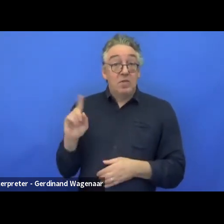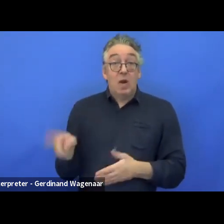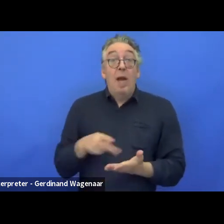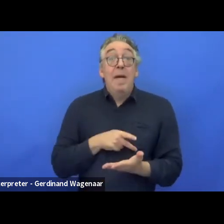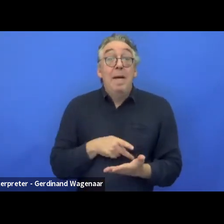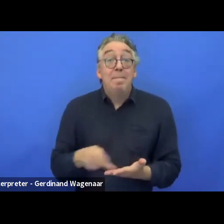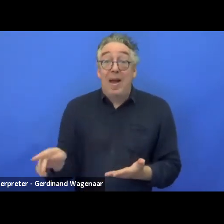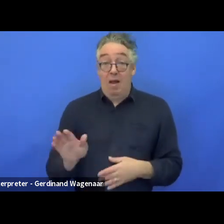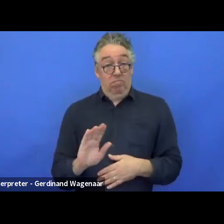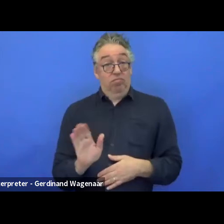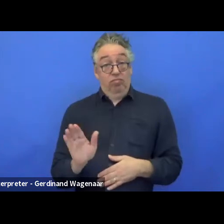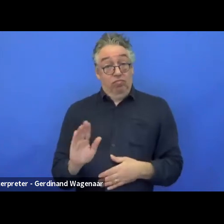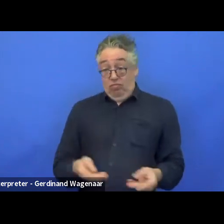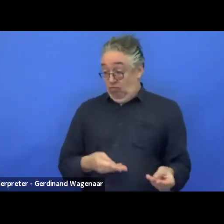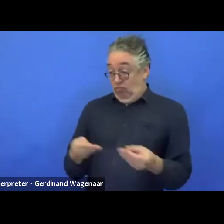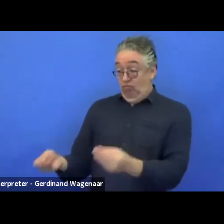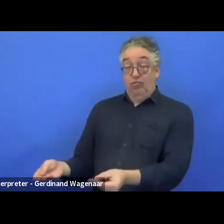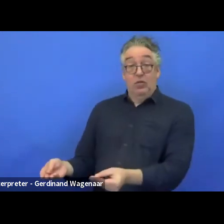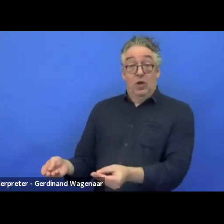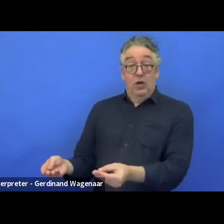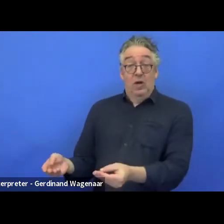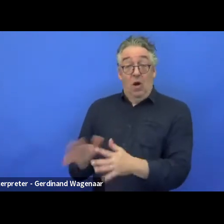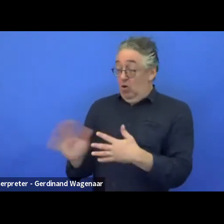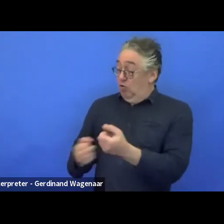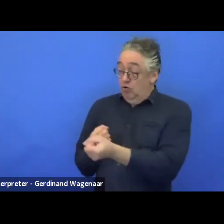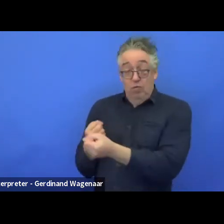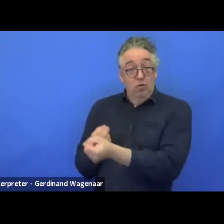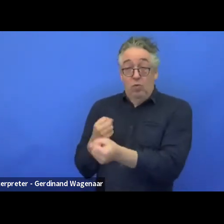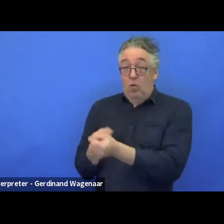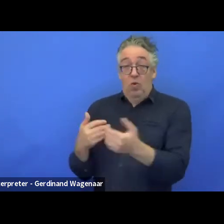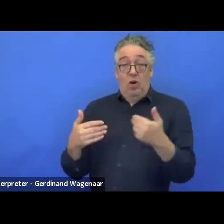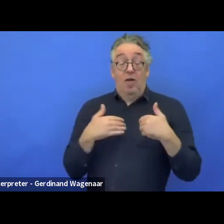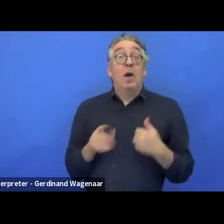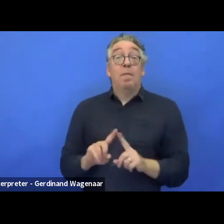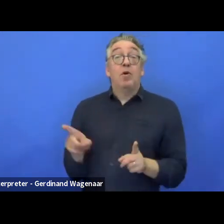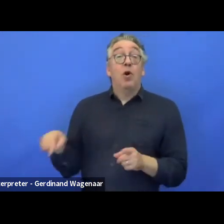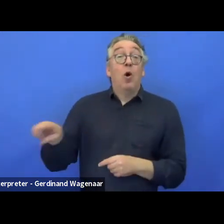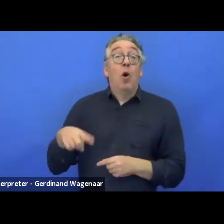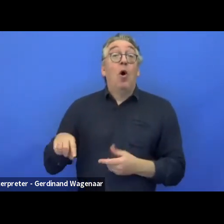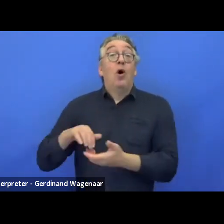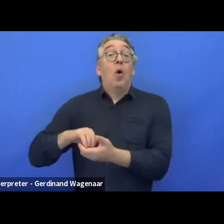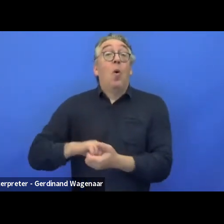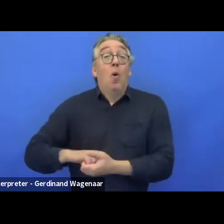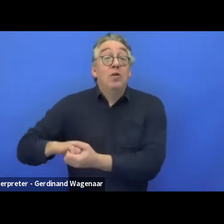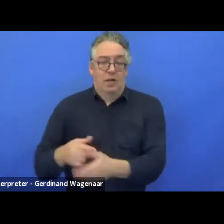everything would be supplied to you. But you would be in charge to make sure